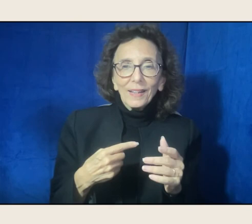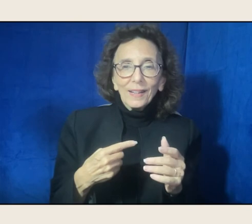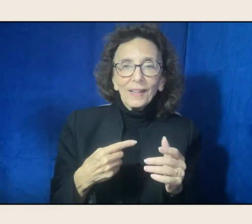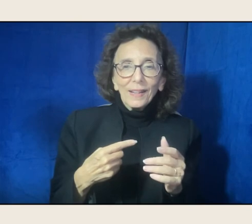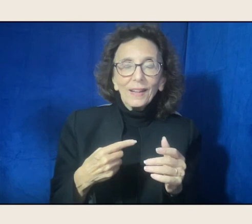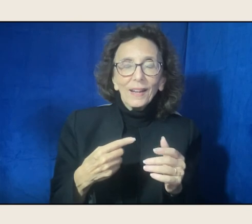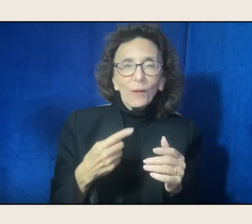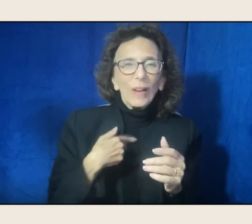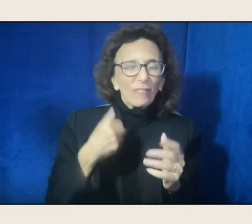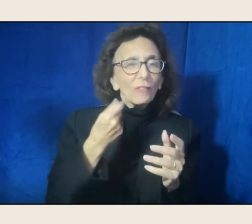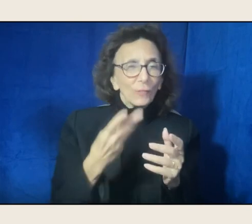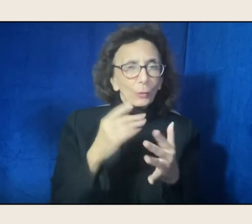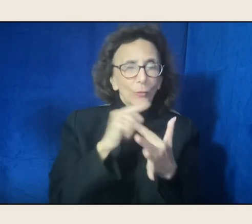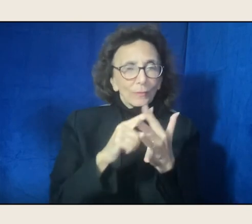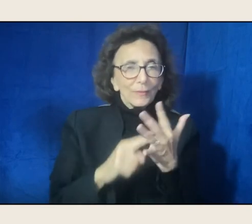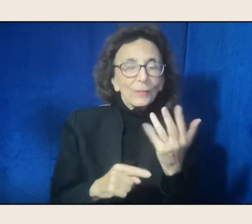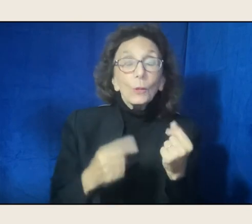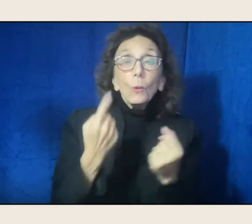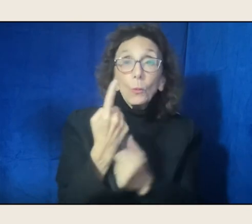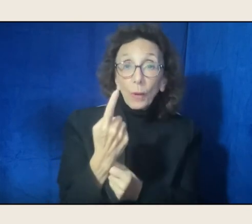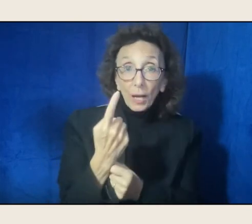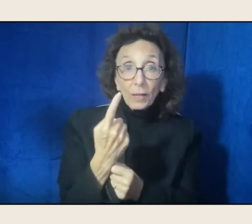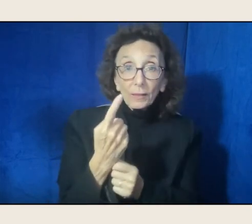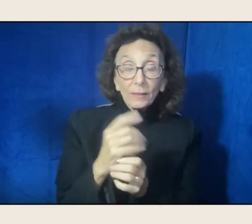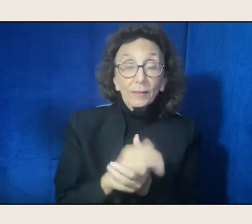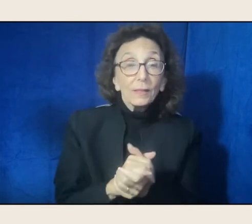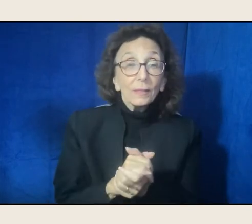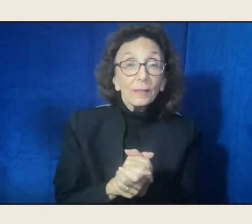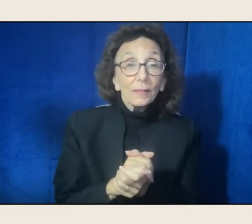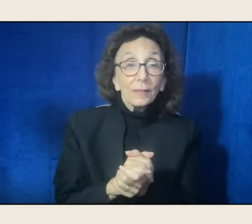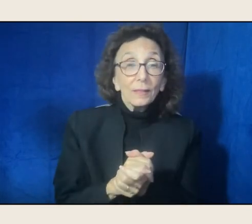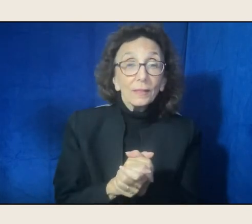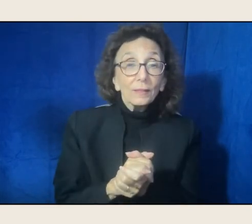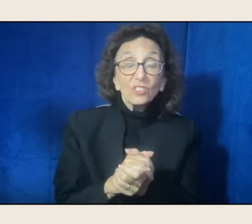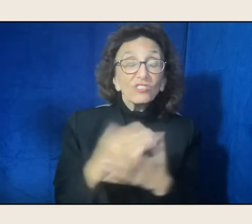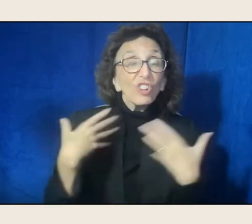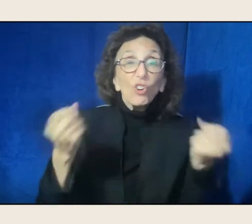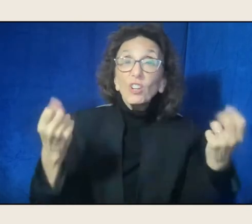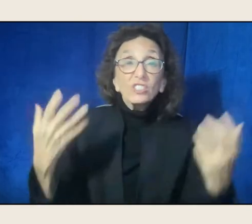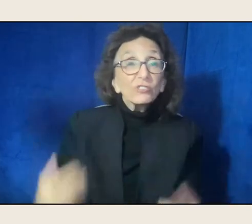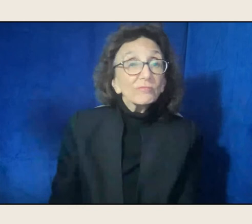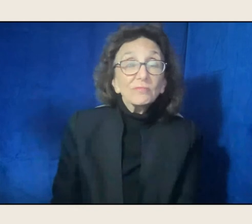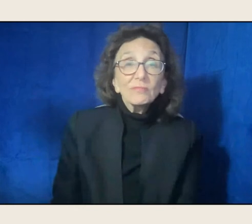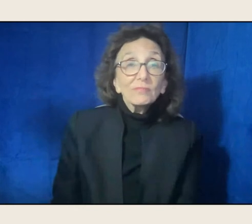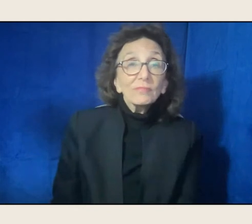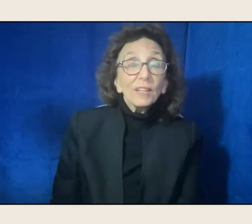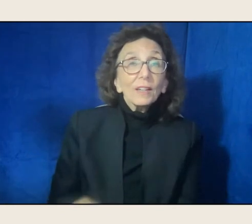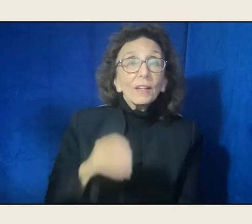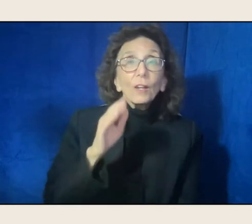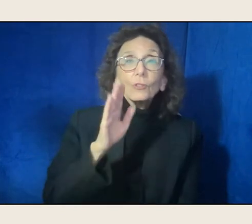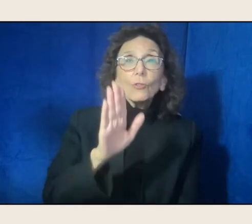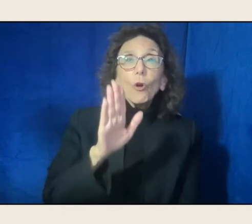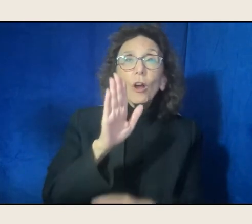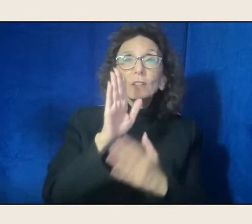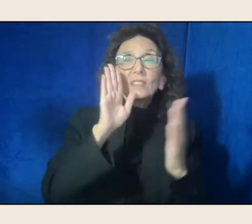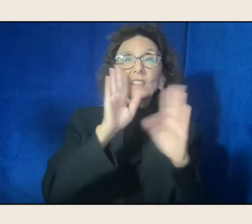One would be, just straight up courage. Your silence will not protect you. That's one thing.